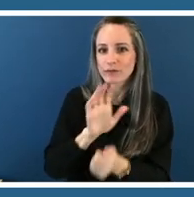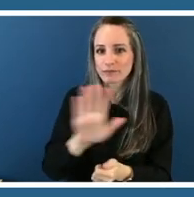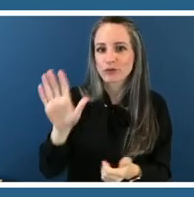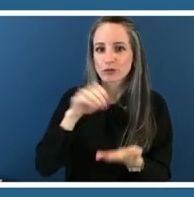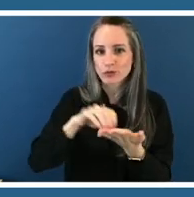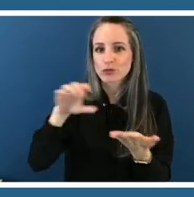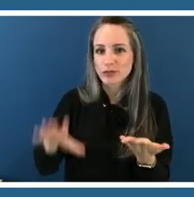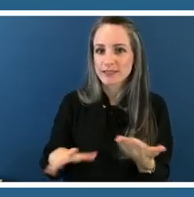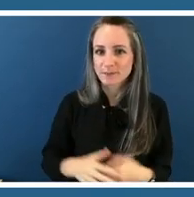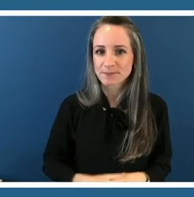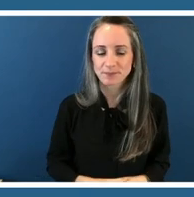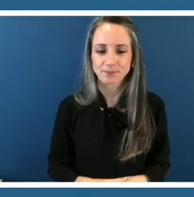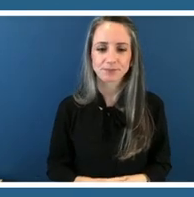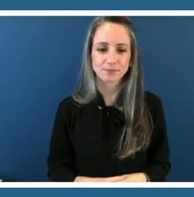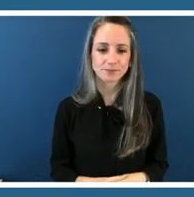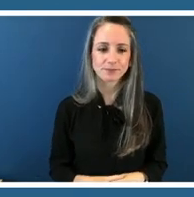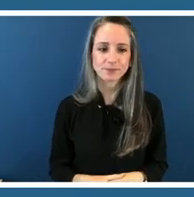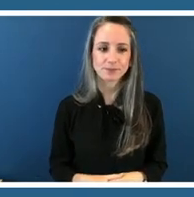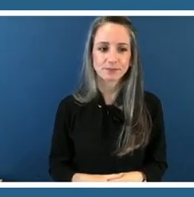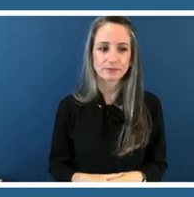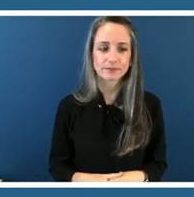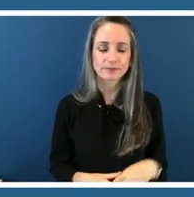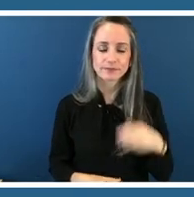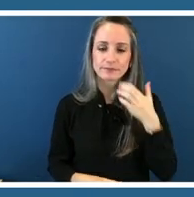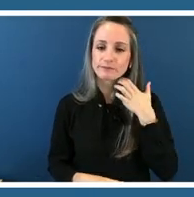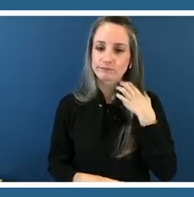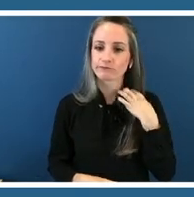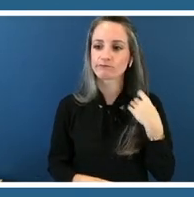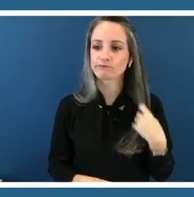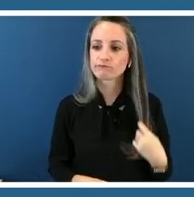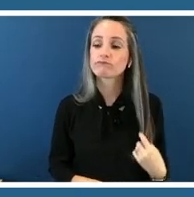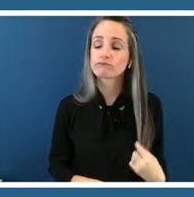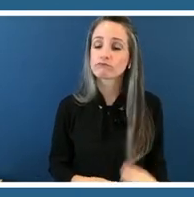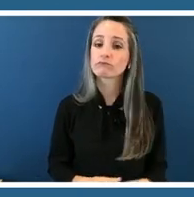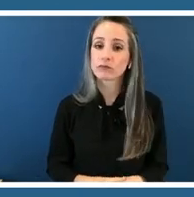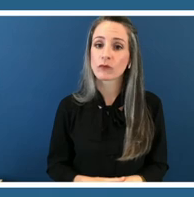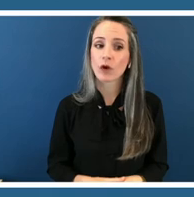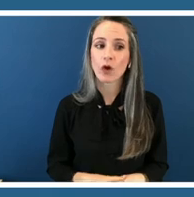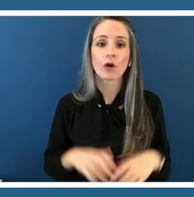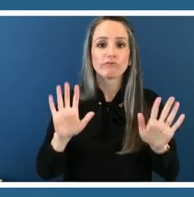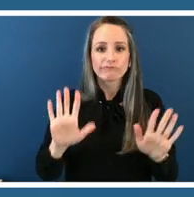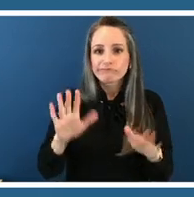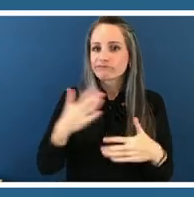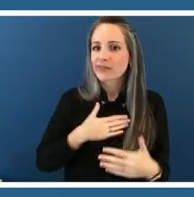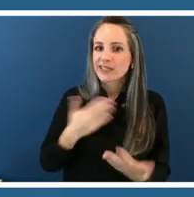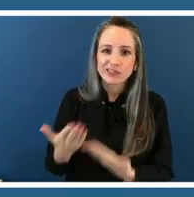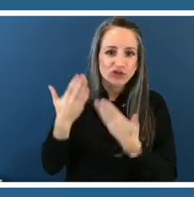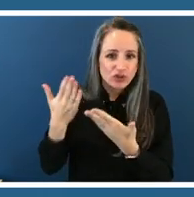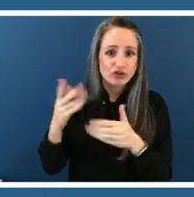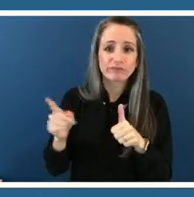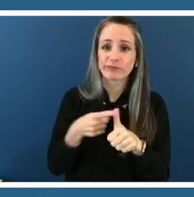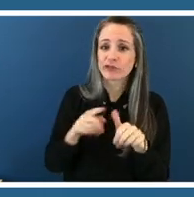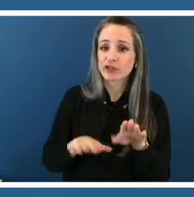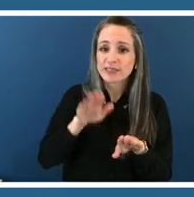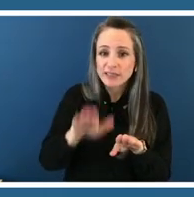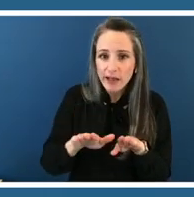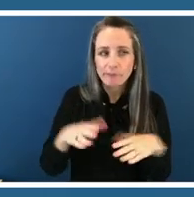so apart from that i do i think the first step is to